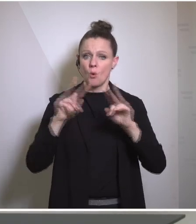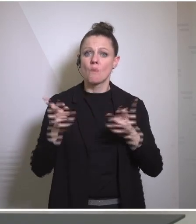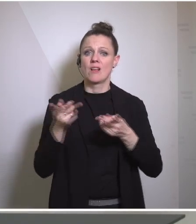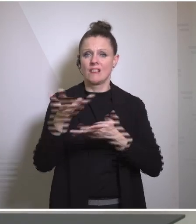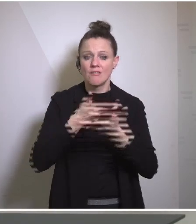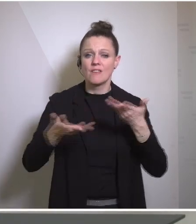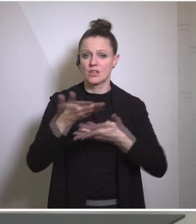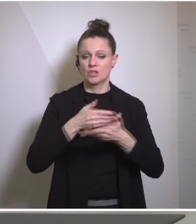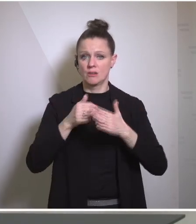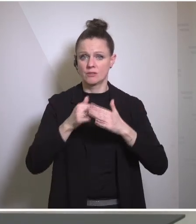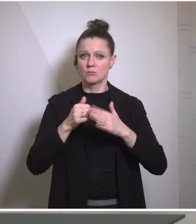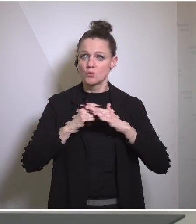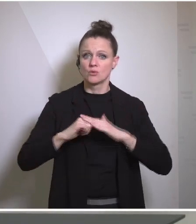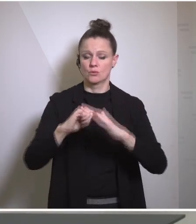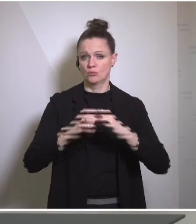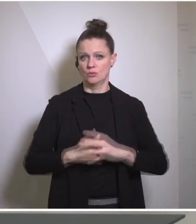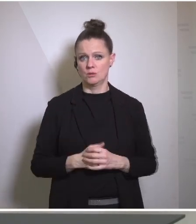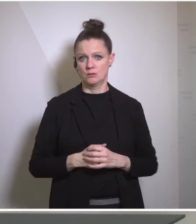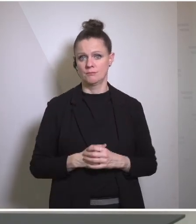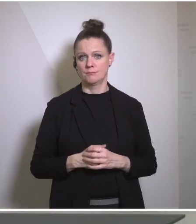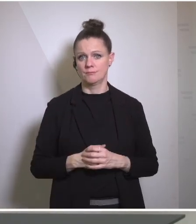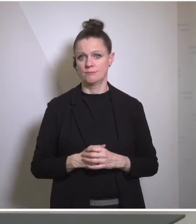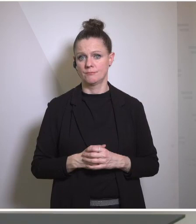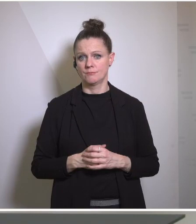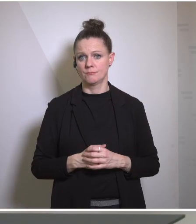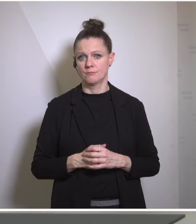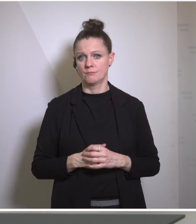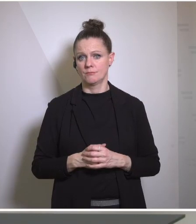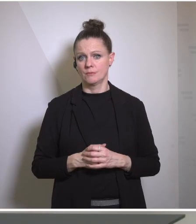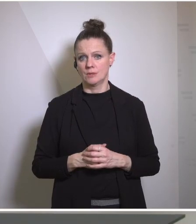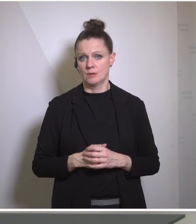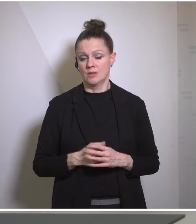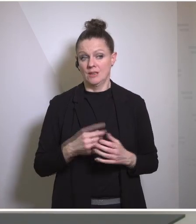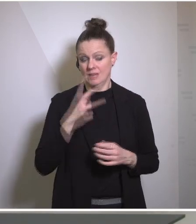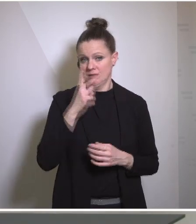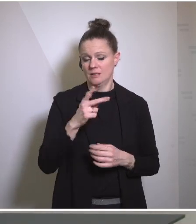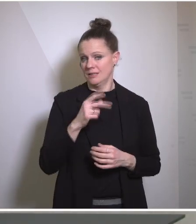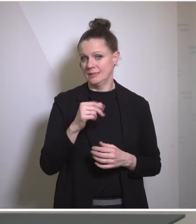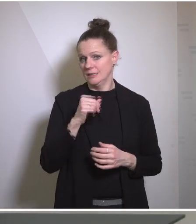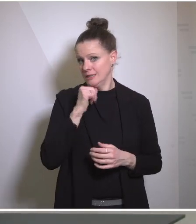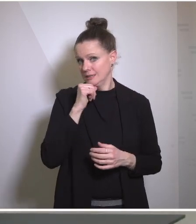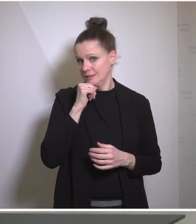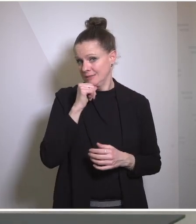happens if there is profound insecurity which is what we've seen now with the gangs um taking